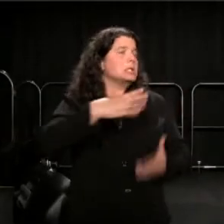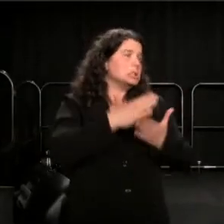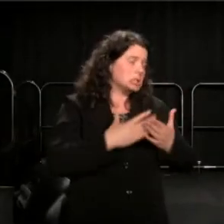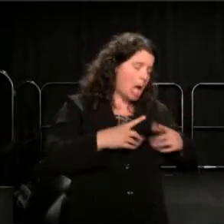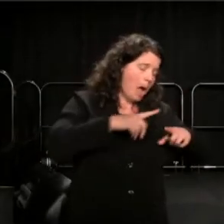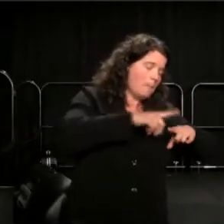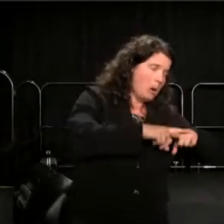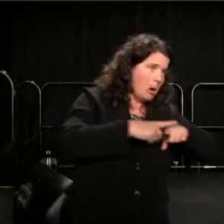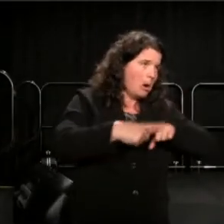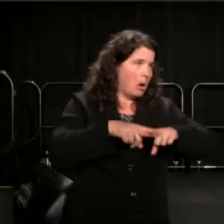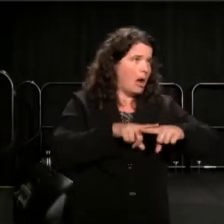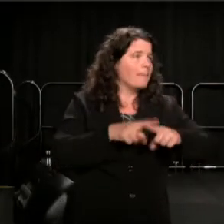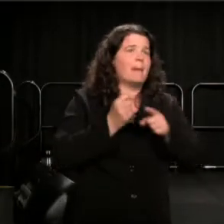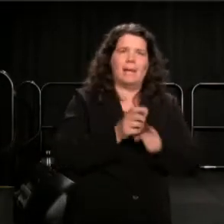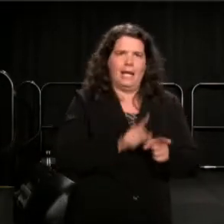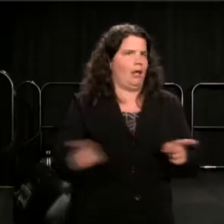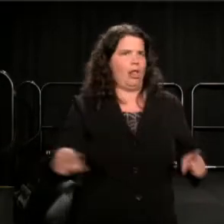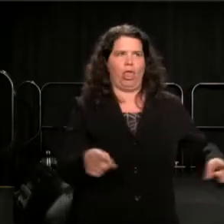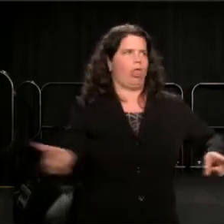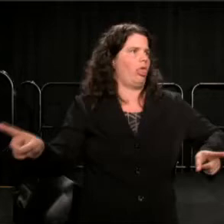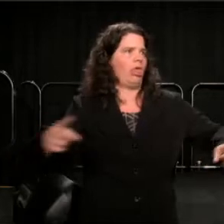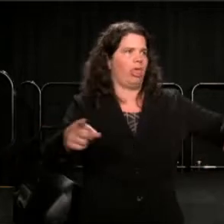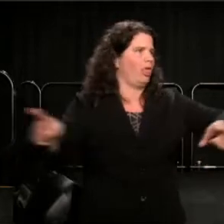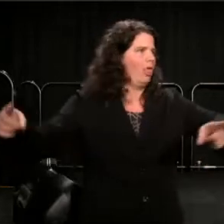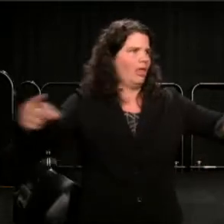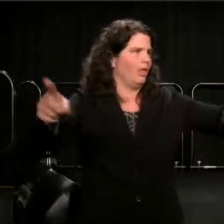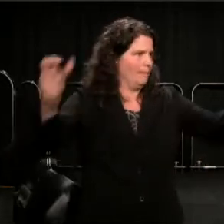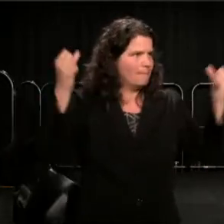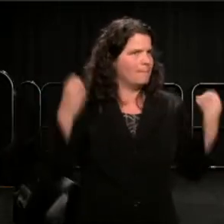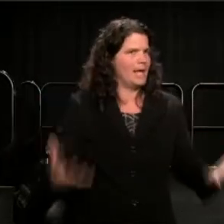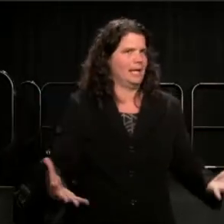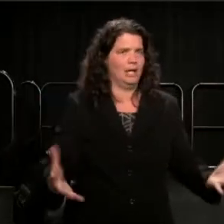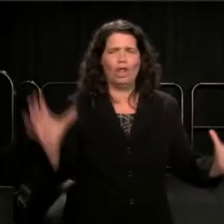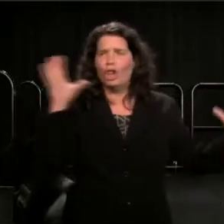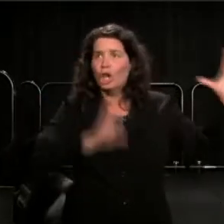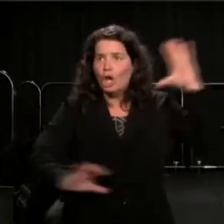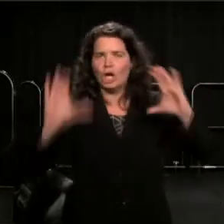And many straying lines, in search of a connection.